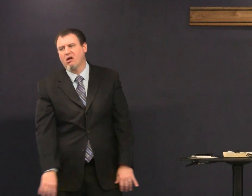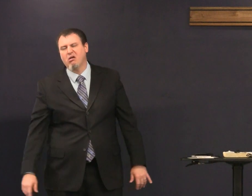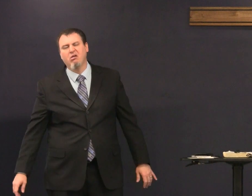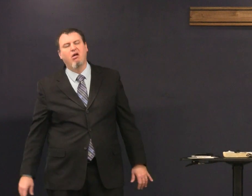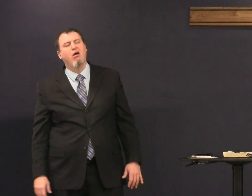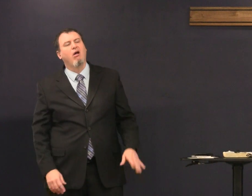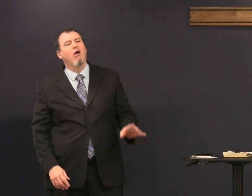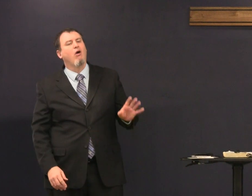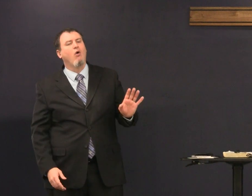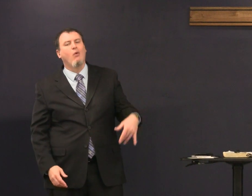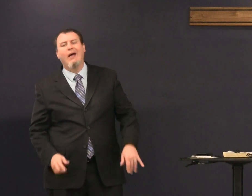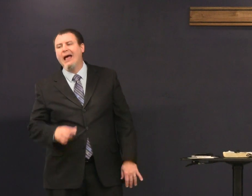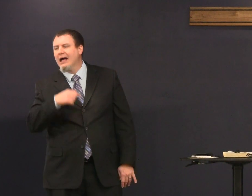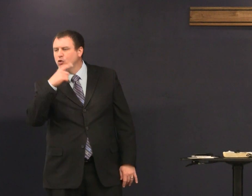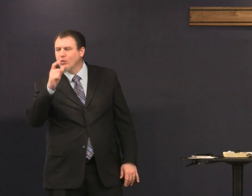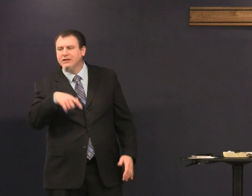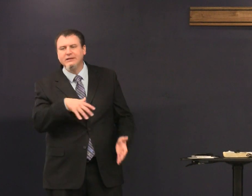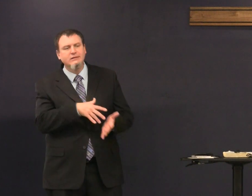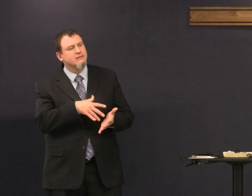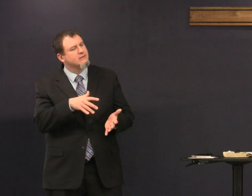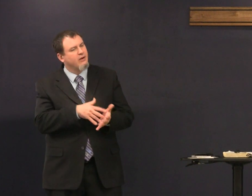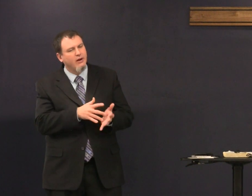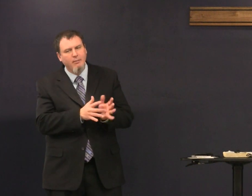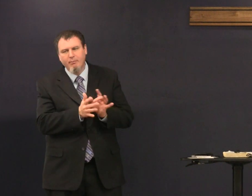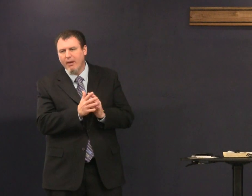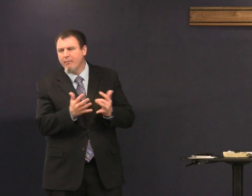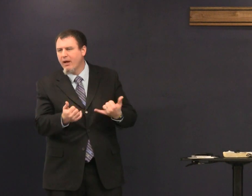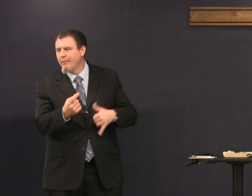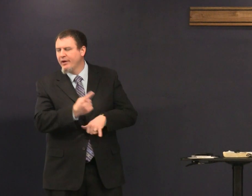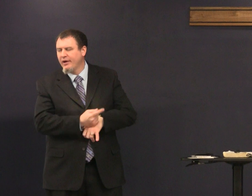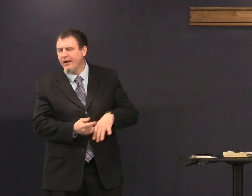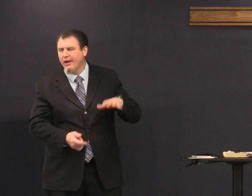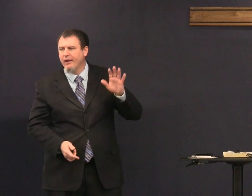oh I'm not going to read the Bible today I don't need to study the Bible today